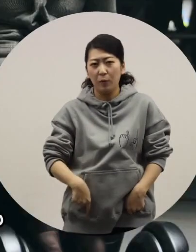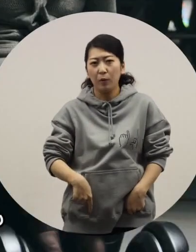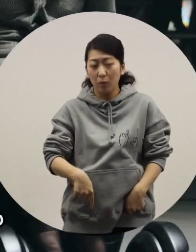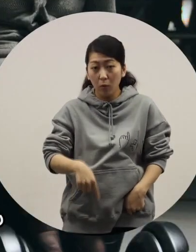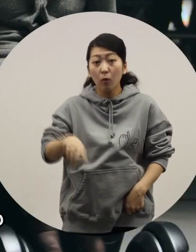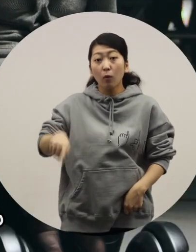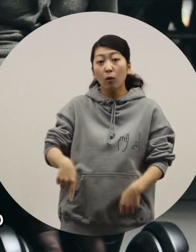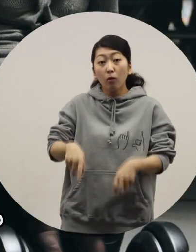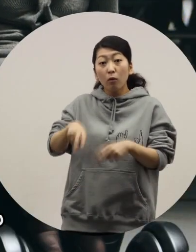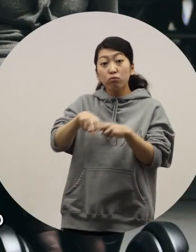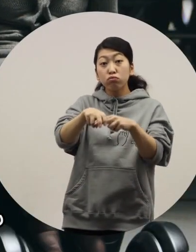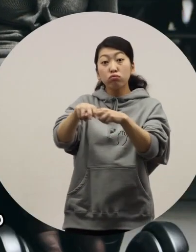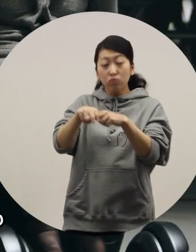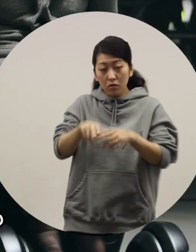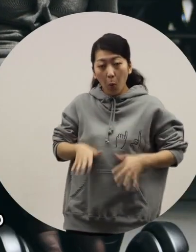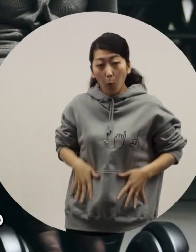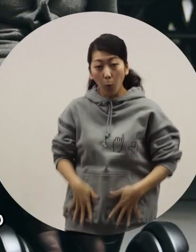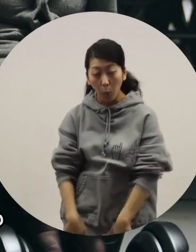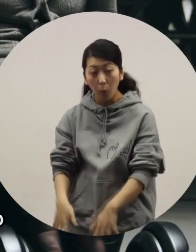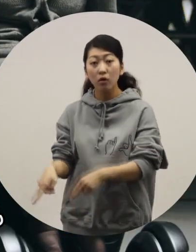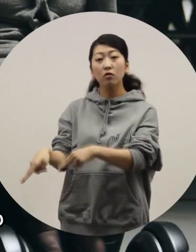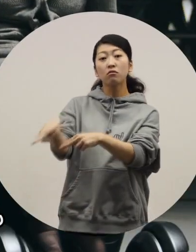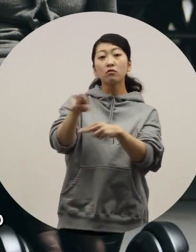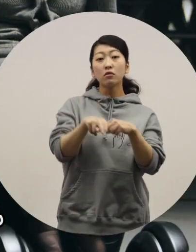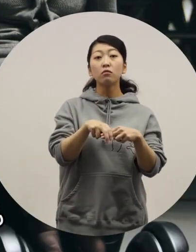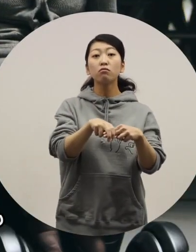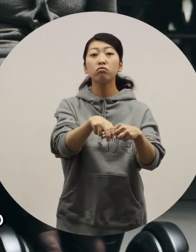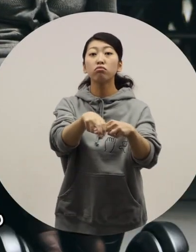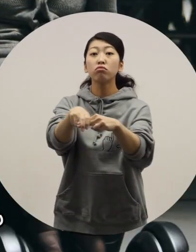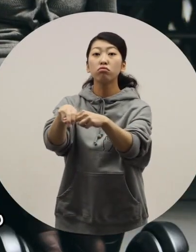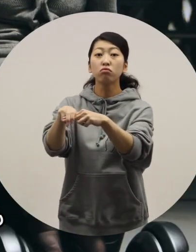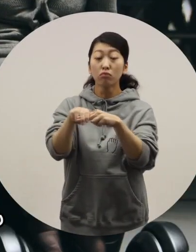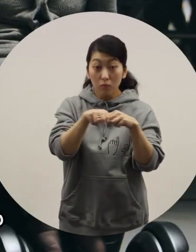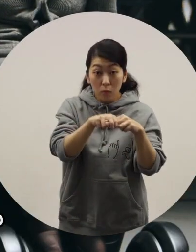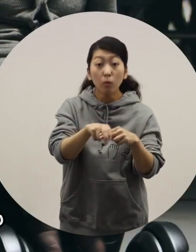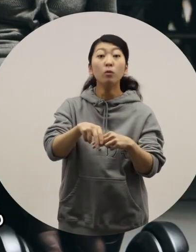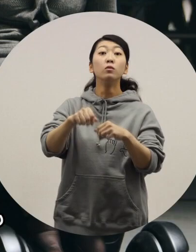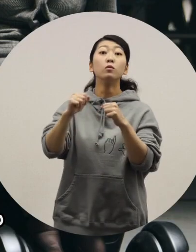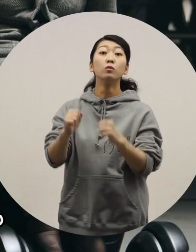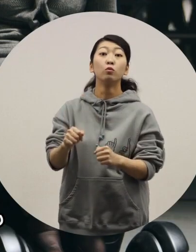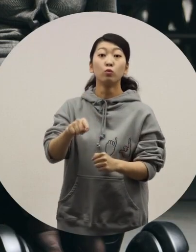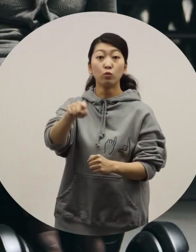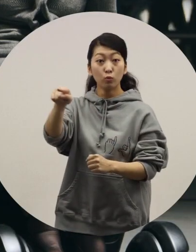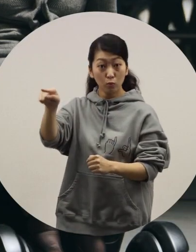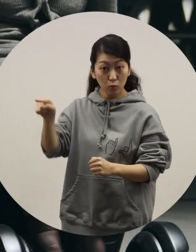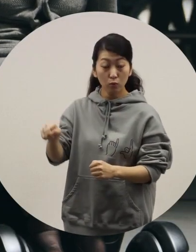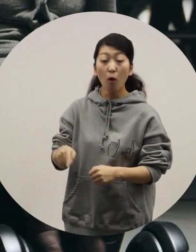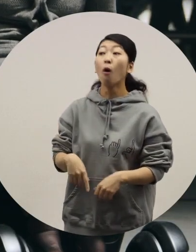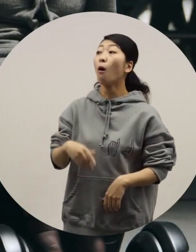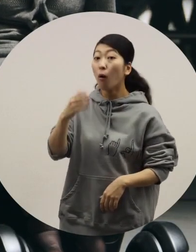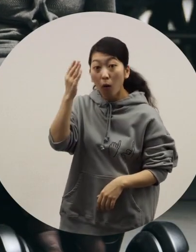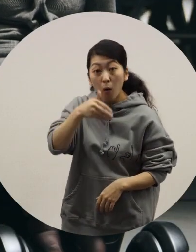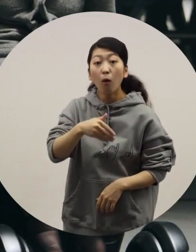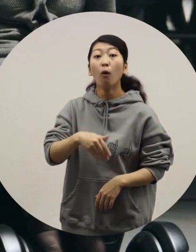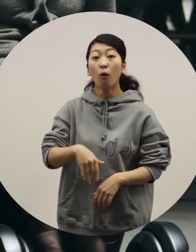[Toriyama] Some people have used a WHILL wheelchair while wearing long dresses. [Ochiai] I see. -[Azuma] Wow.